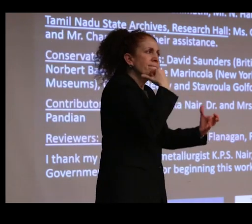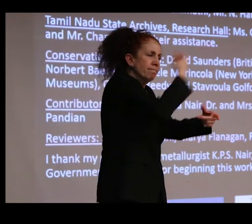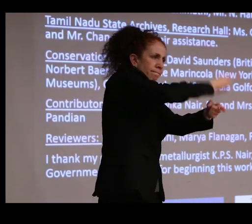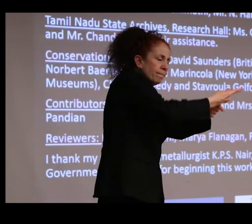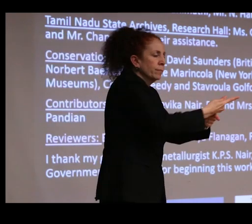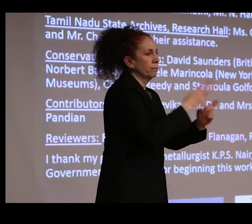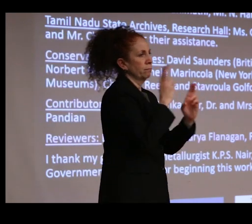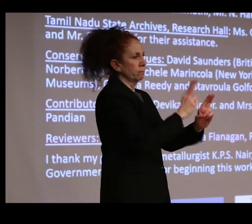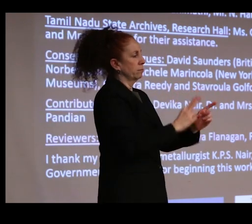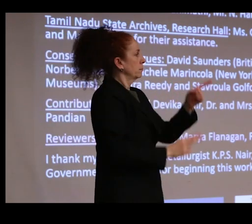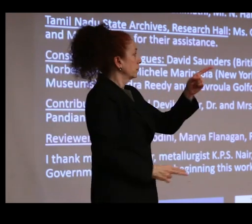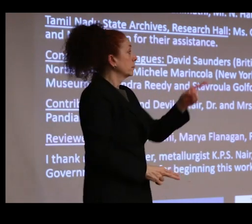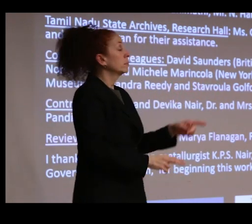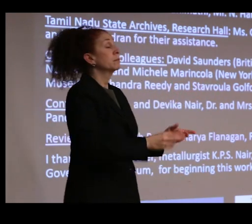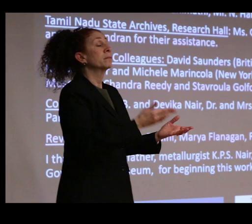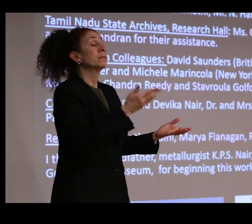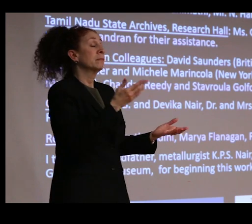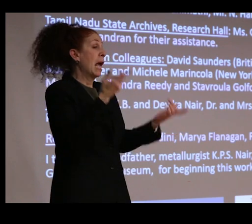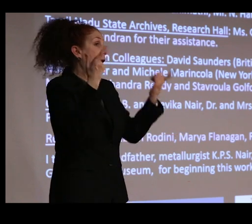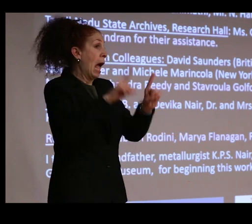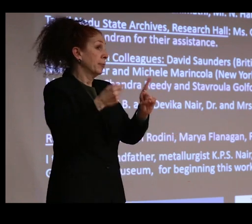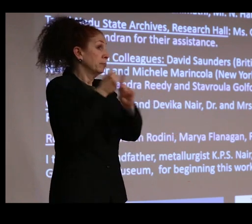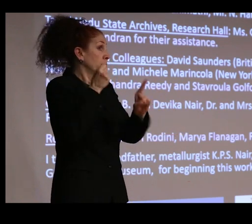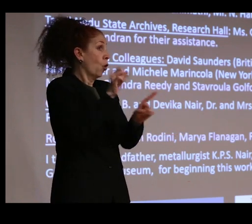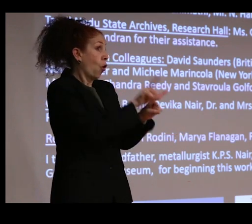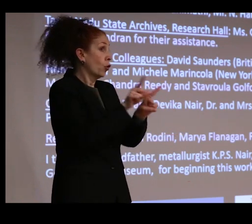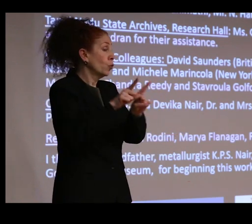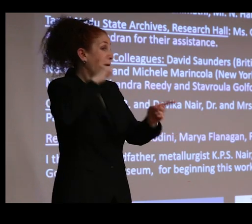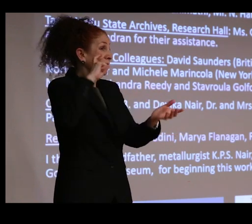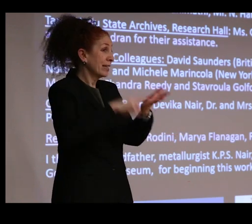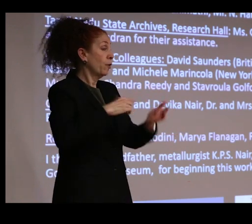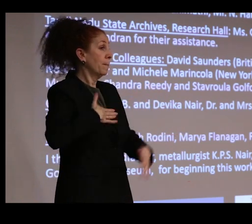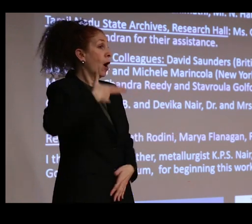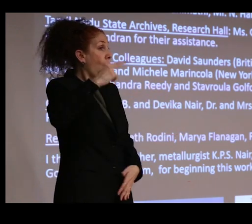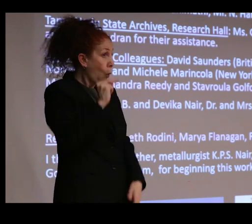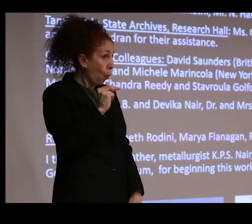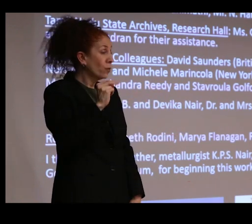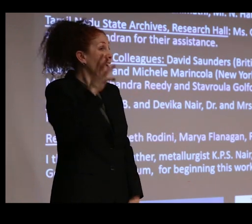And by chance or perhaps by fate, I actually discovered that my own paternal grandfather